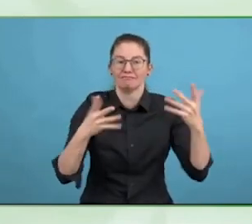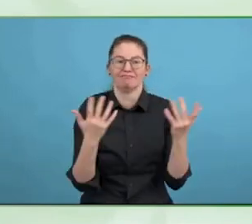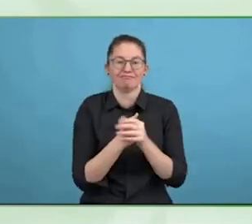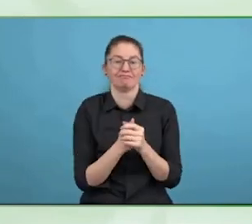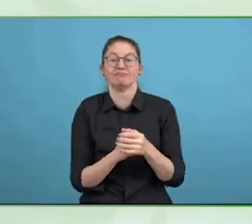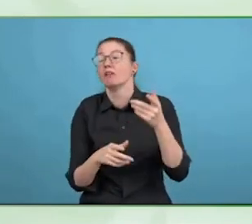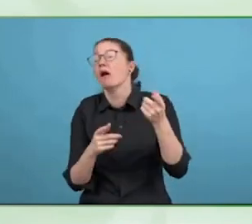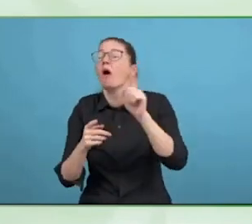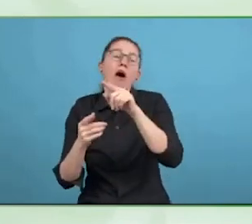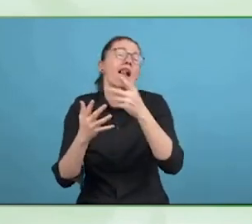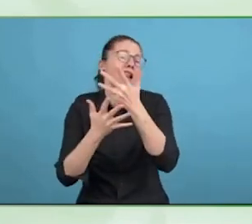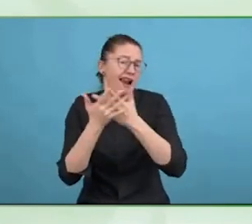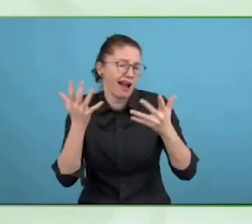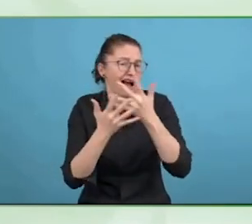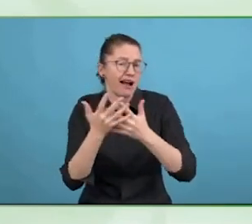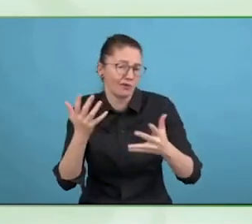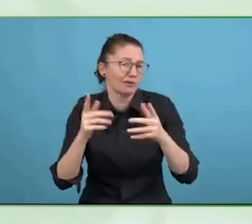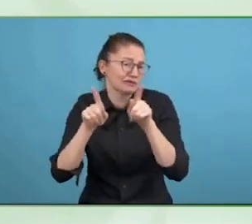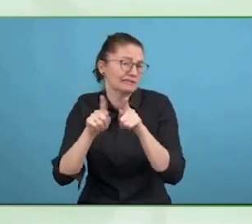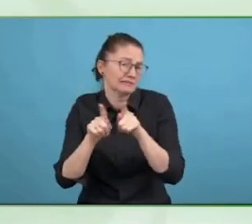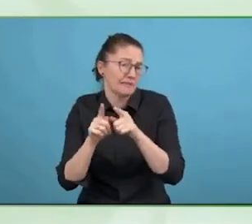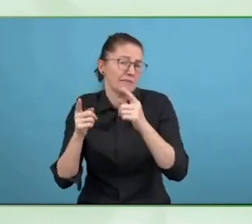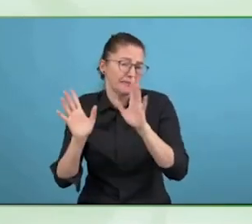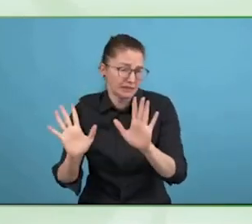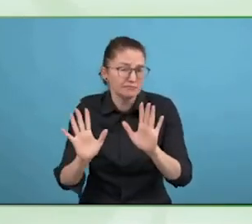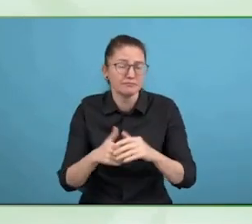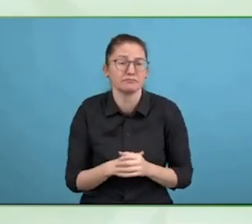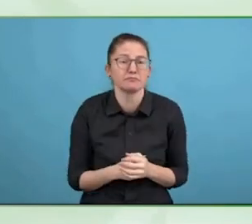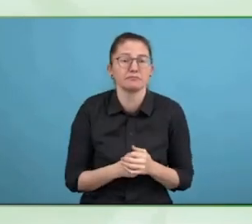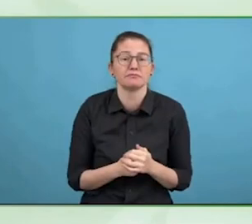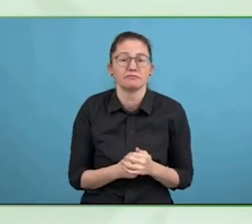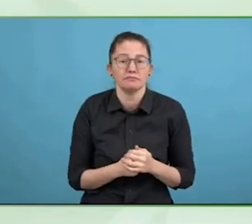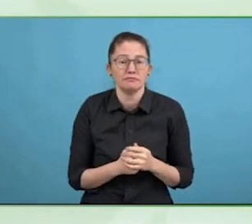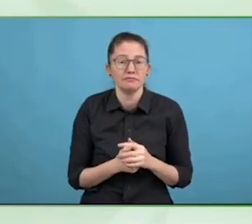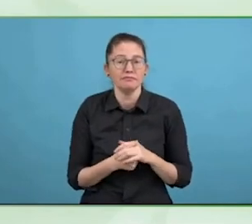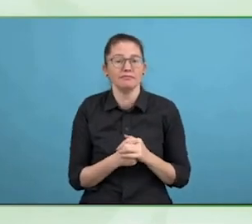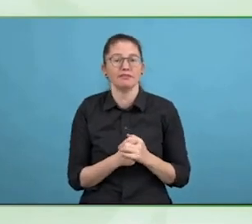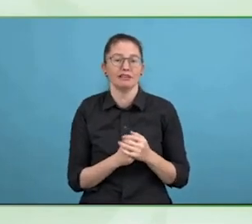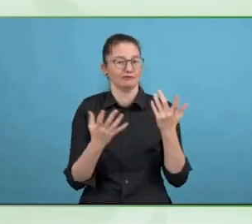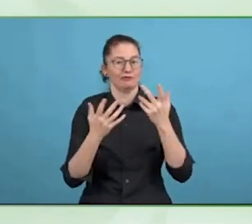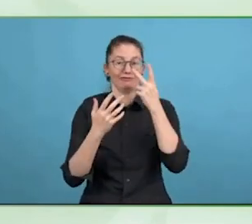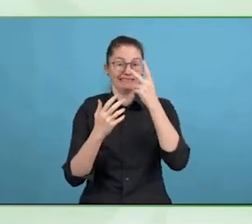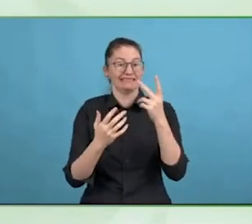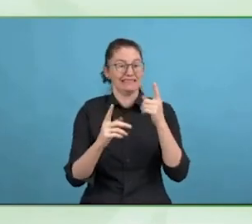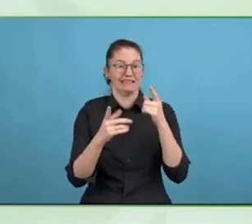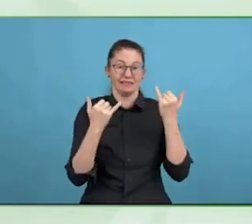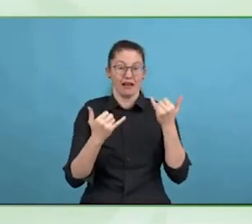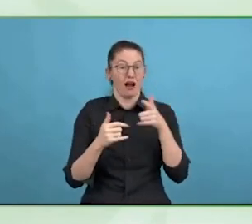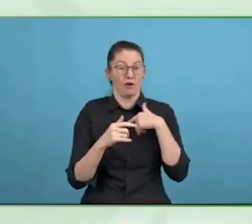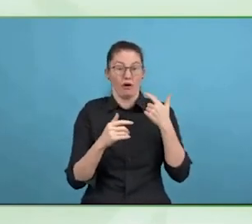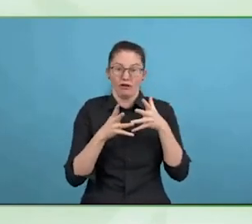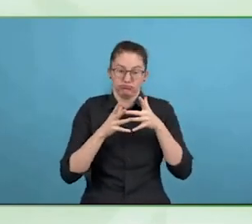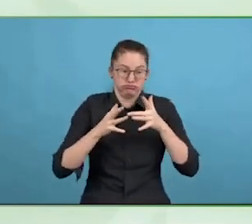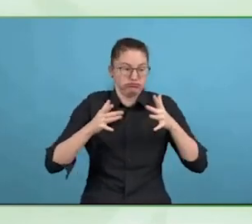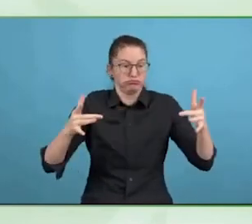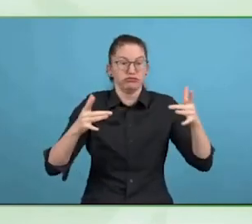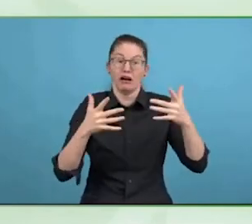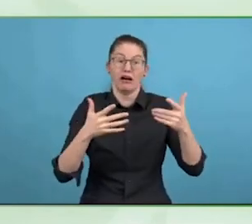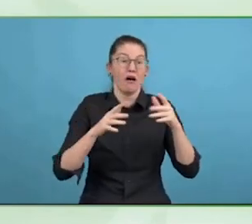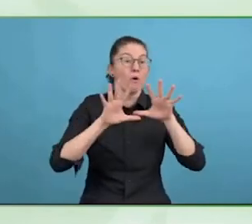Thank you, Josh, for giving us a rich description of some of the